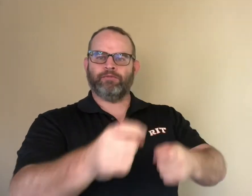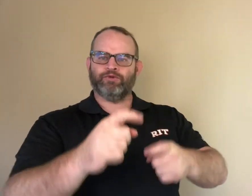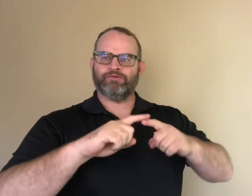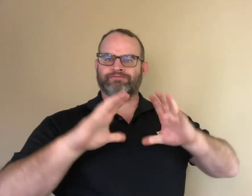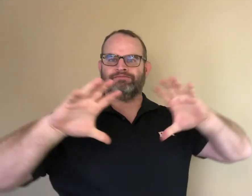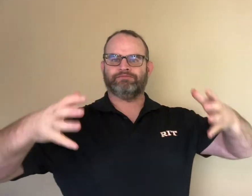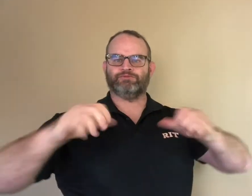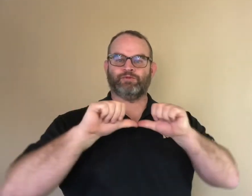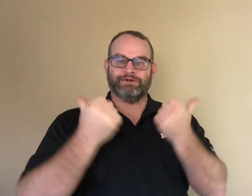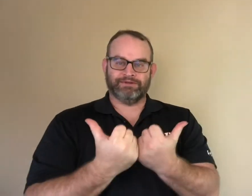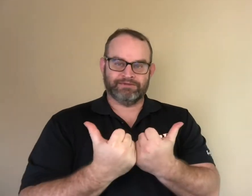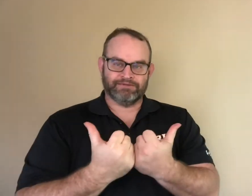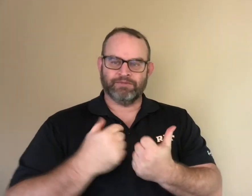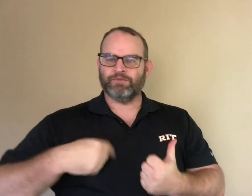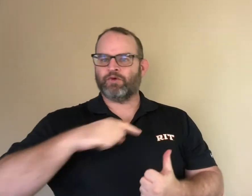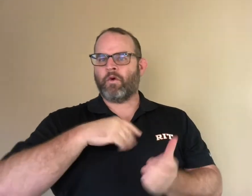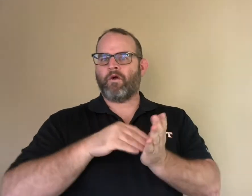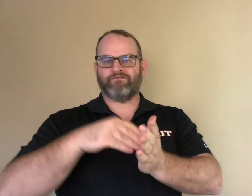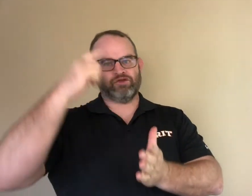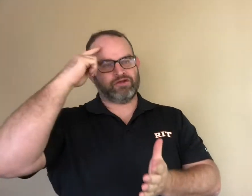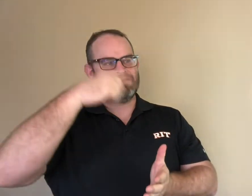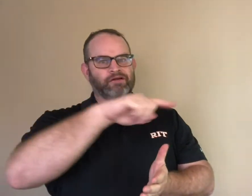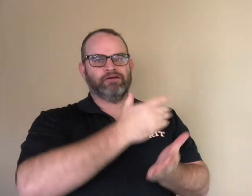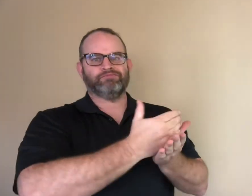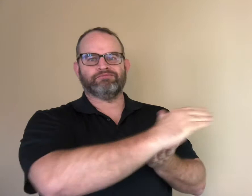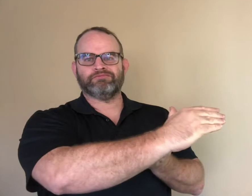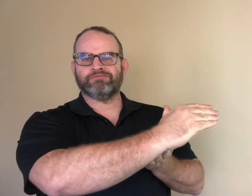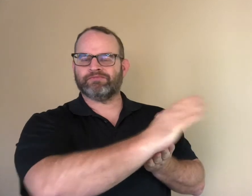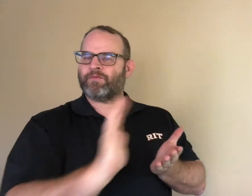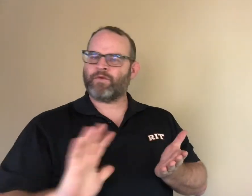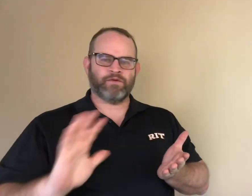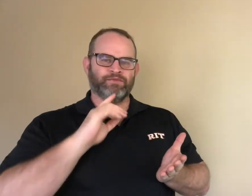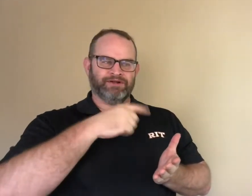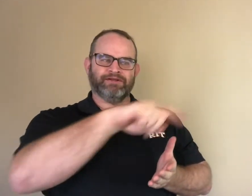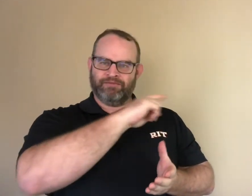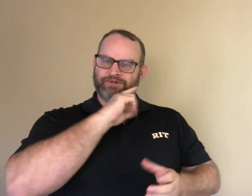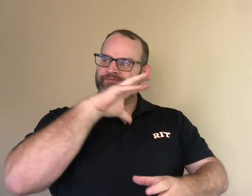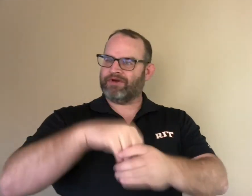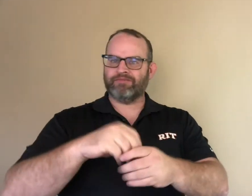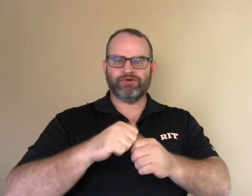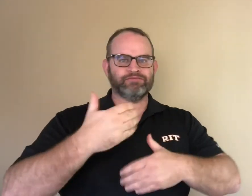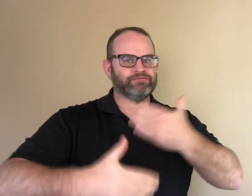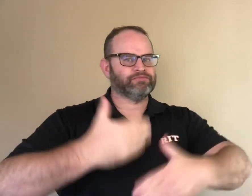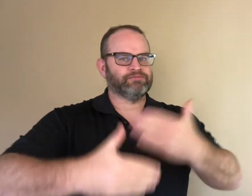However, there are deaf people who have contributed to knowledge and society that benefit all.